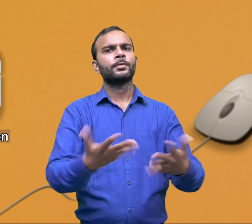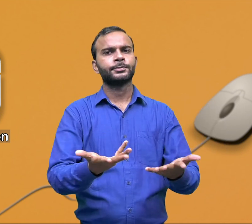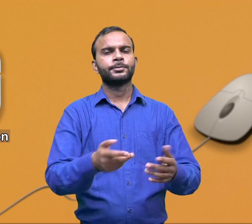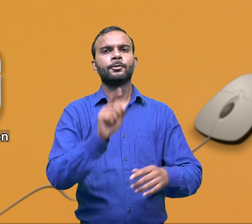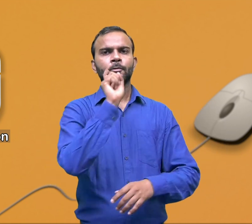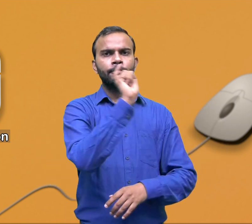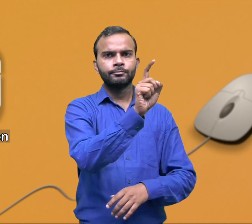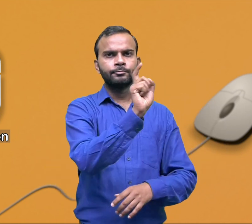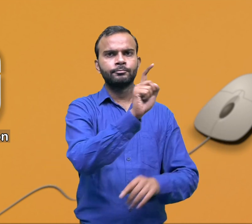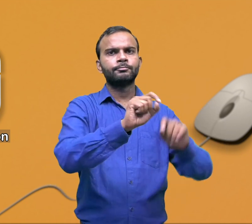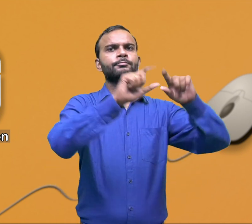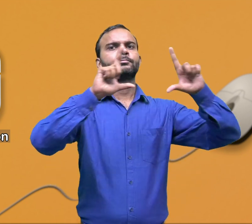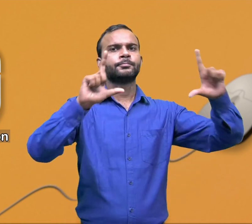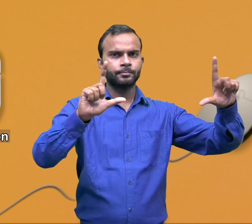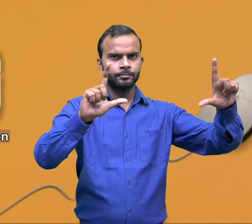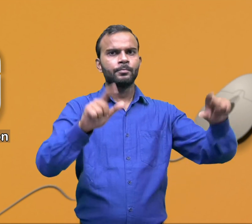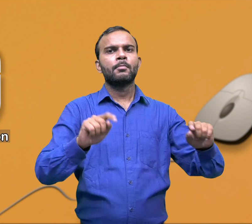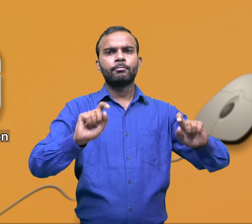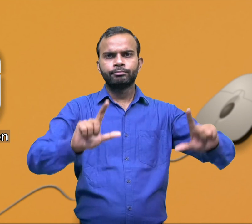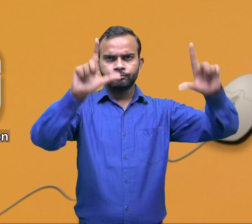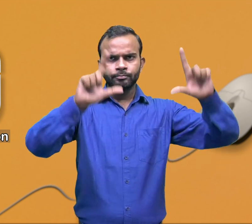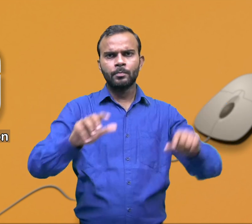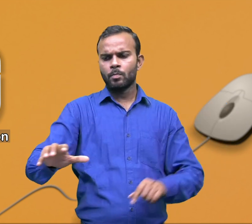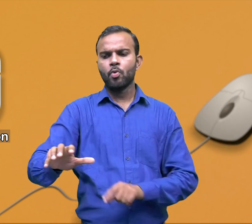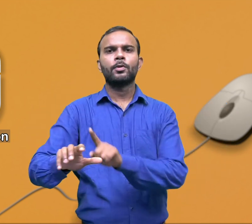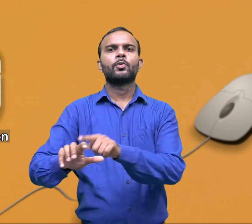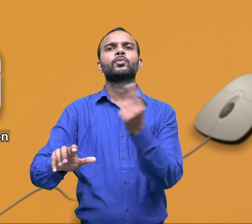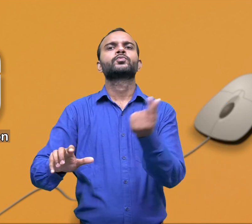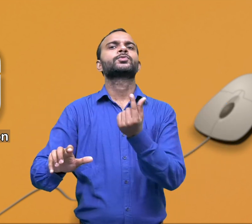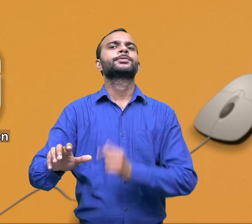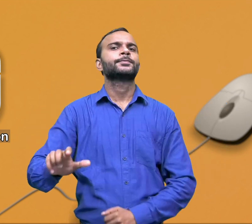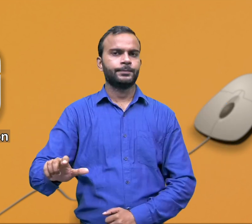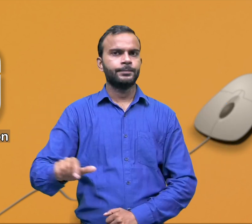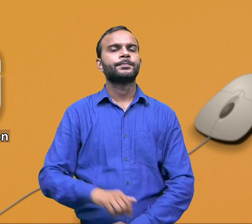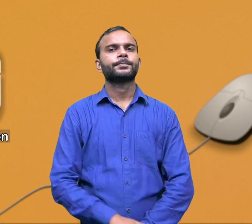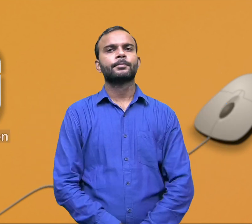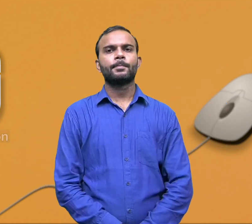select an object , opening or closing a program and used as a pointer.